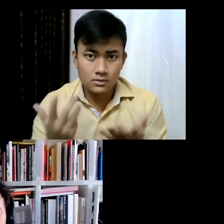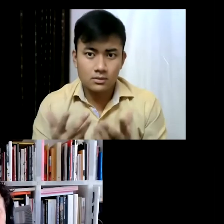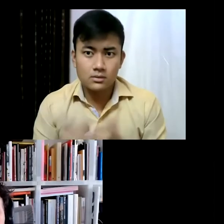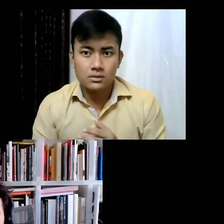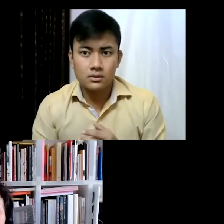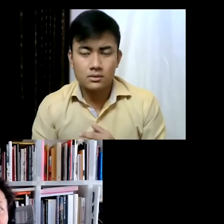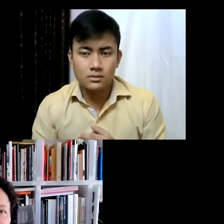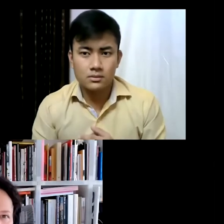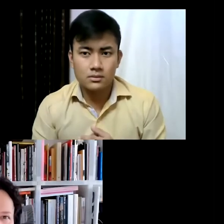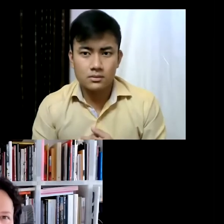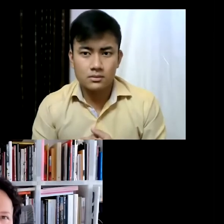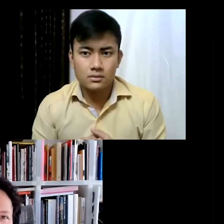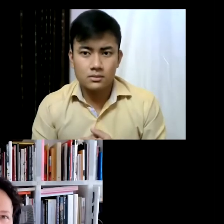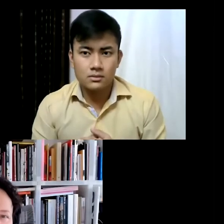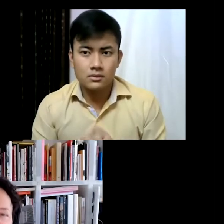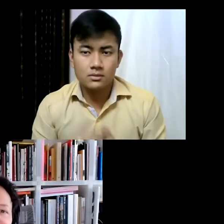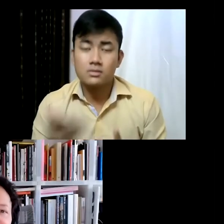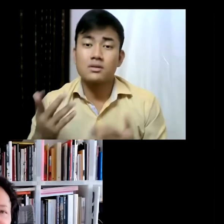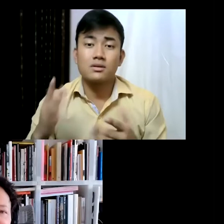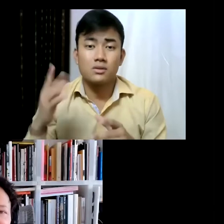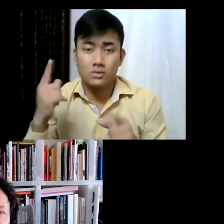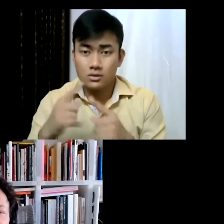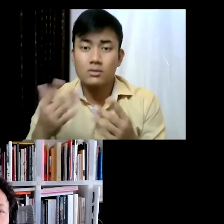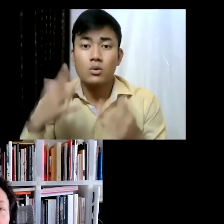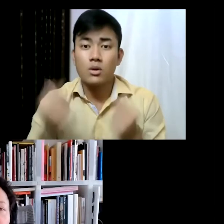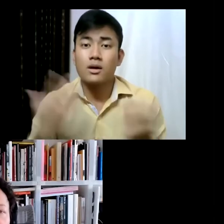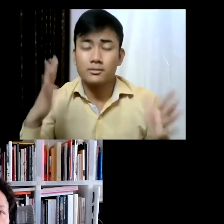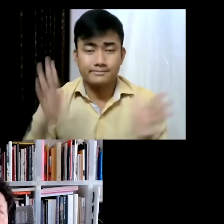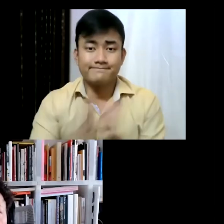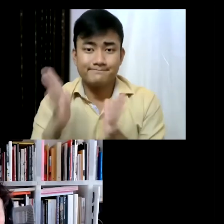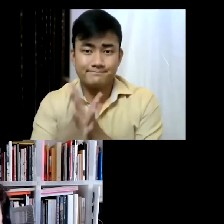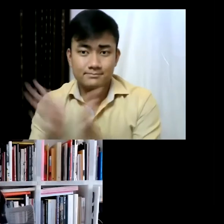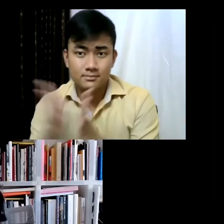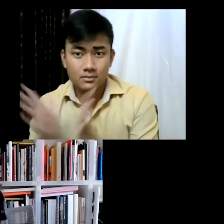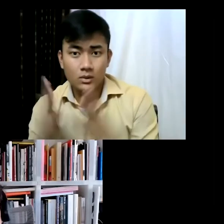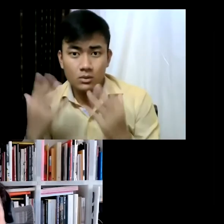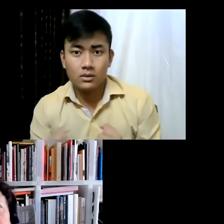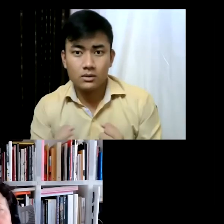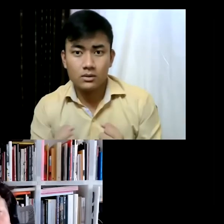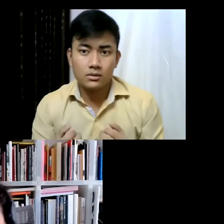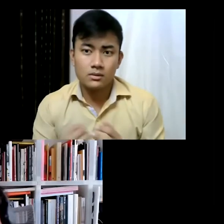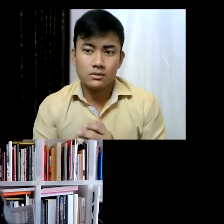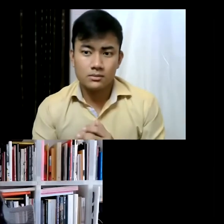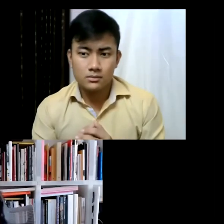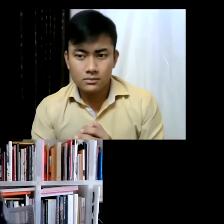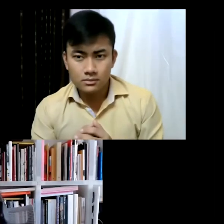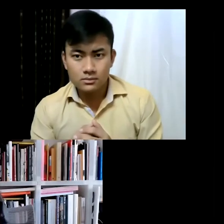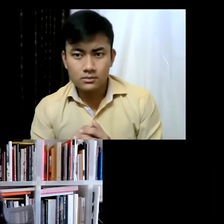also in a way to celebrate the artistic roots of the neighborhood and so not only it's a place...